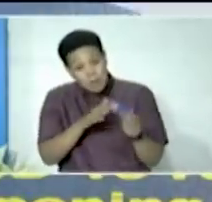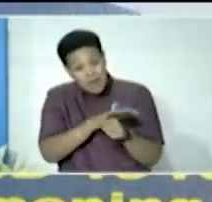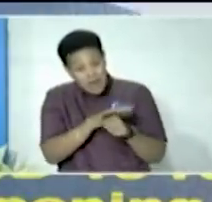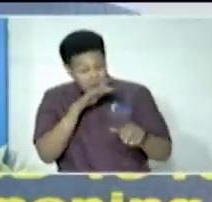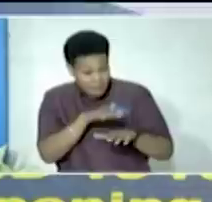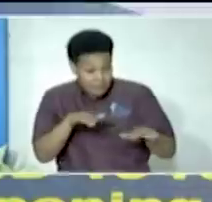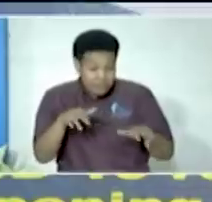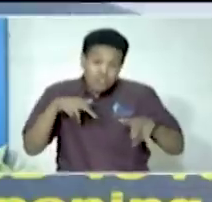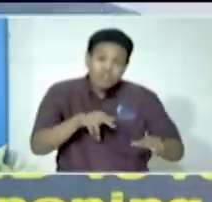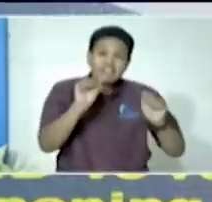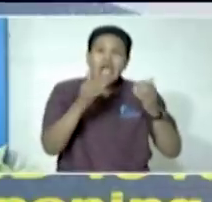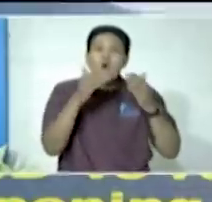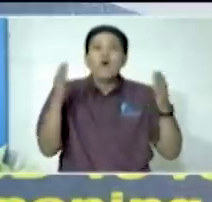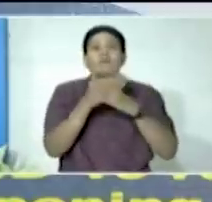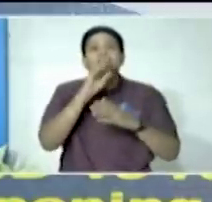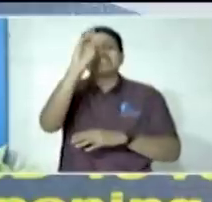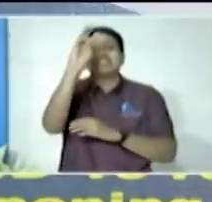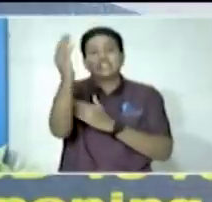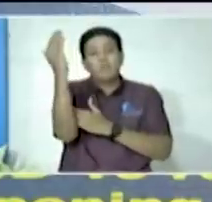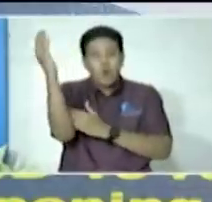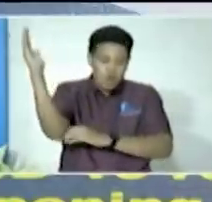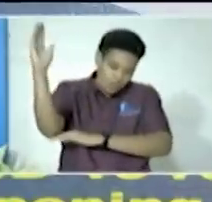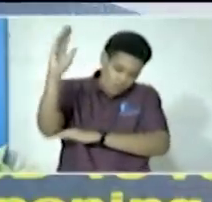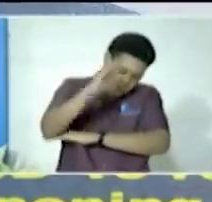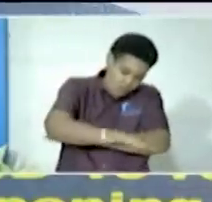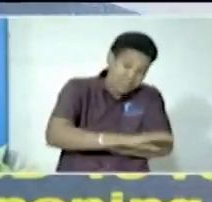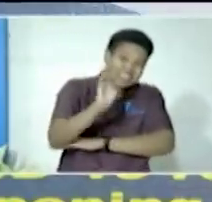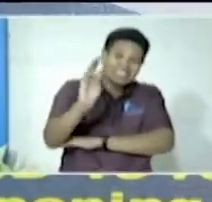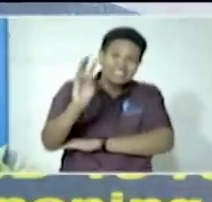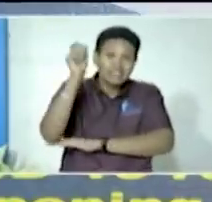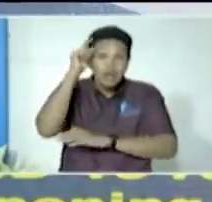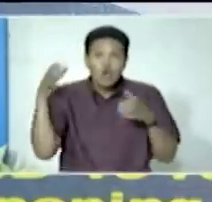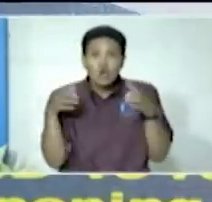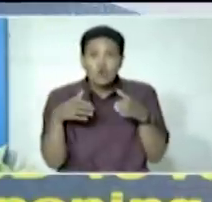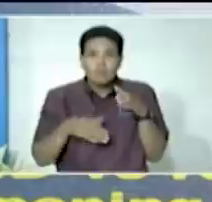may be open between 6 a.m and 6 p.m no group of more than 20 people shall be